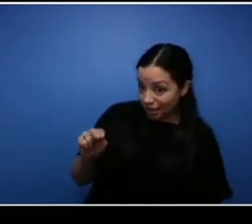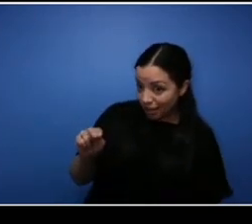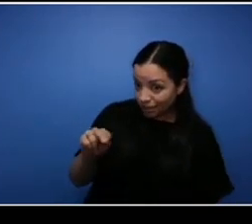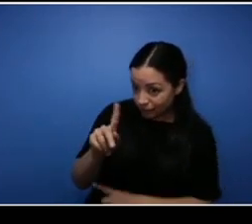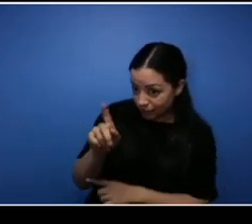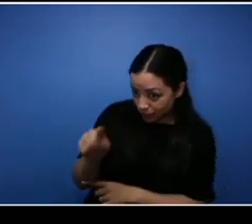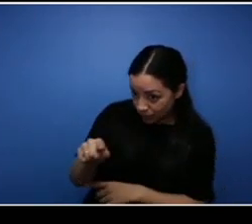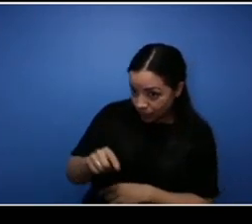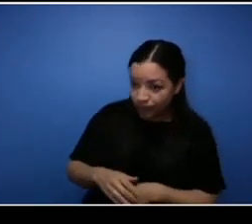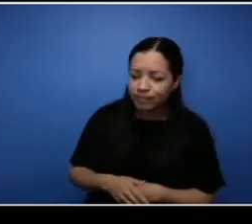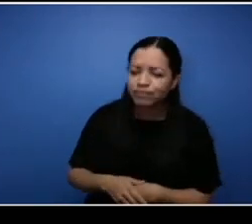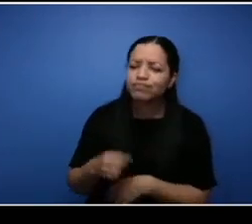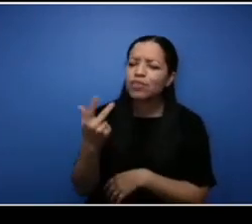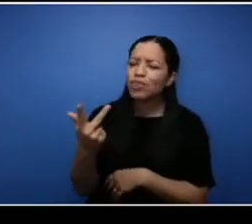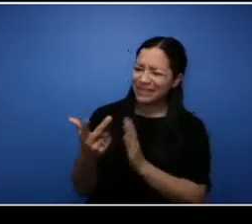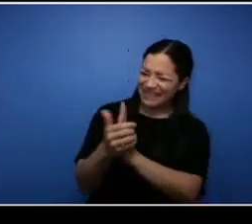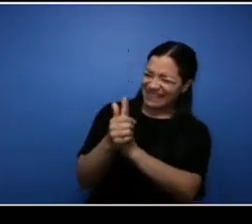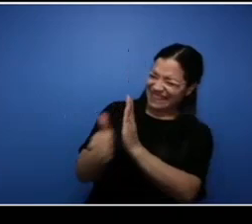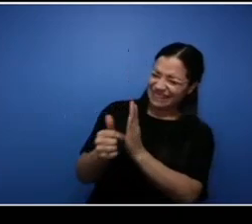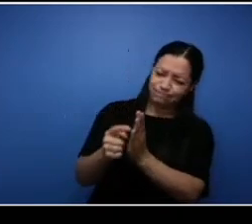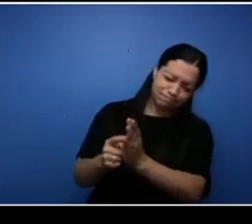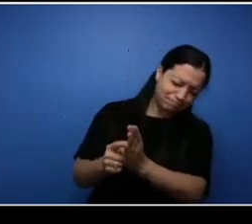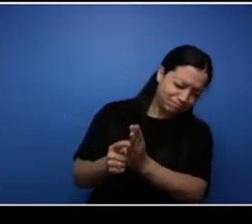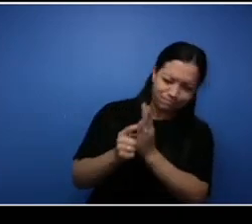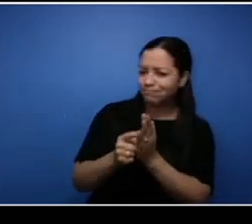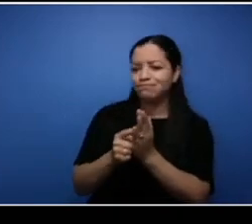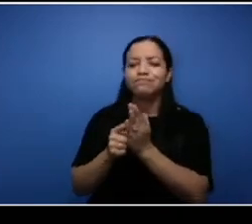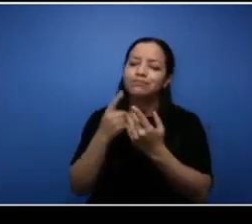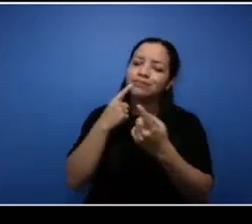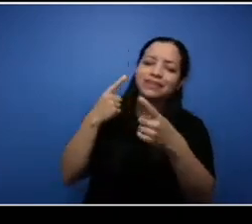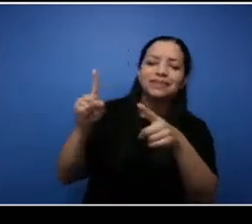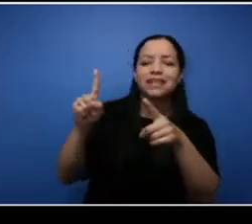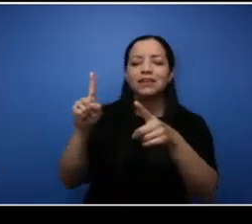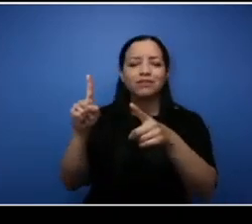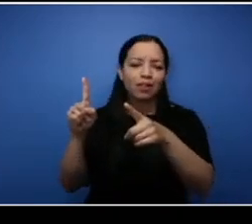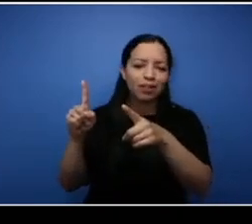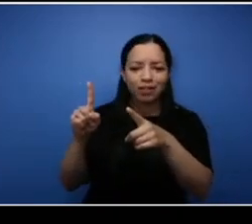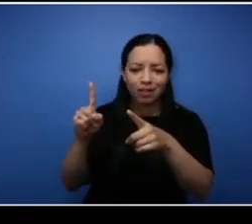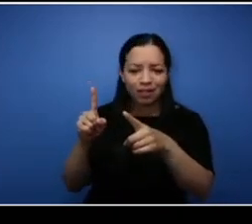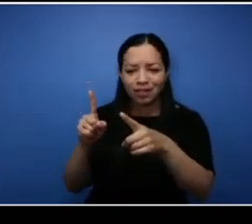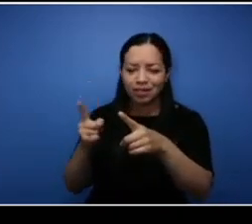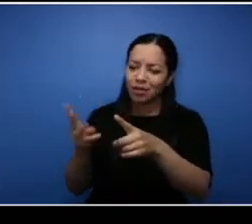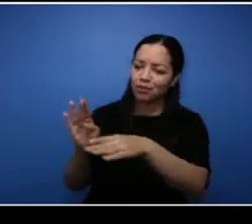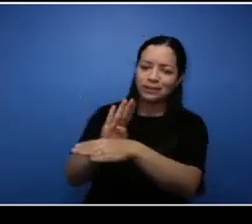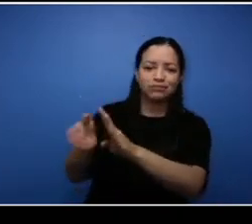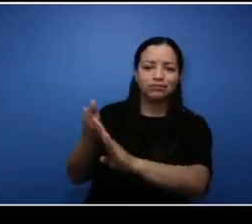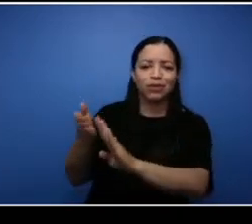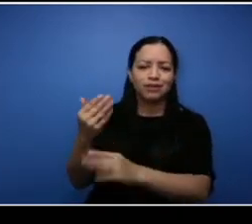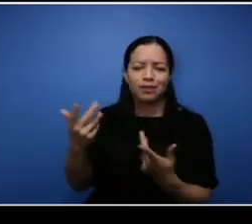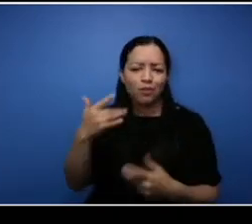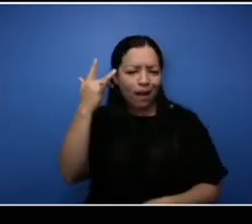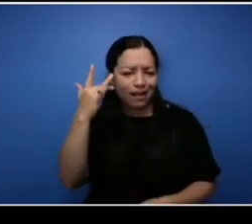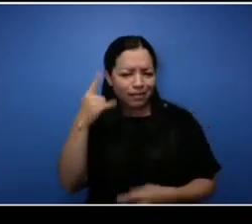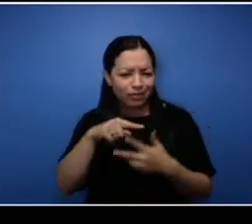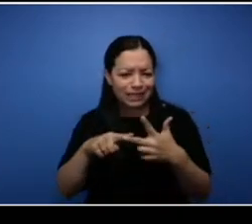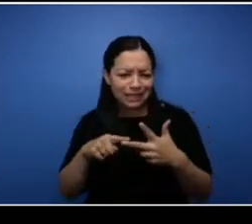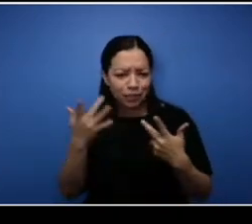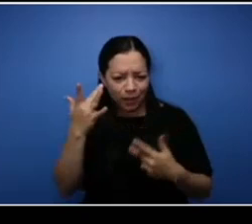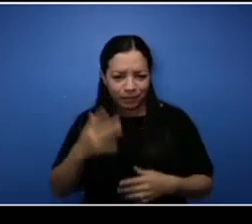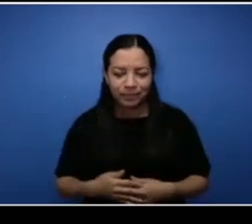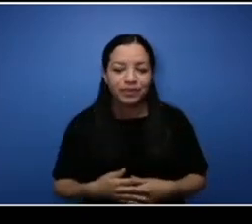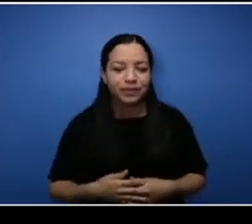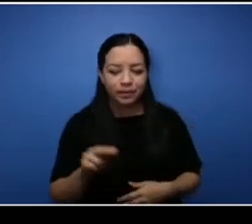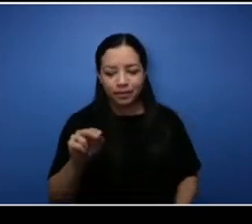must possess to be a successful entrepreneur and why? I think one main one is the ability